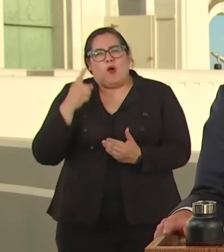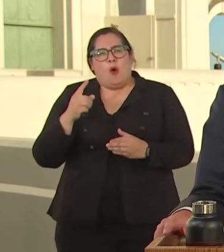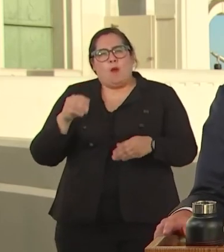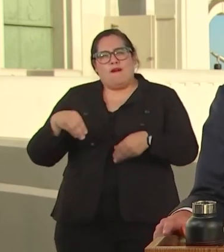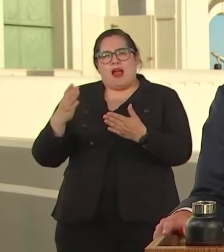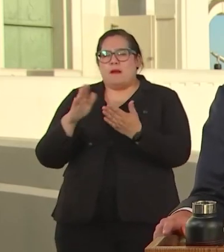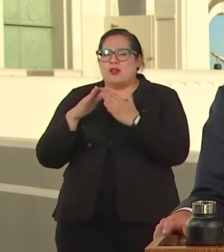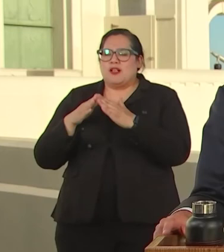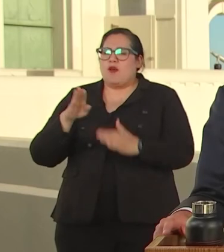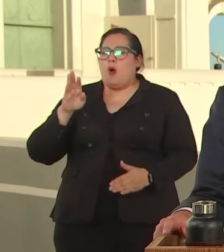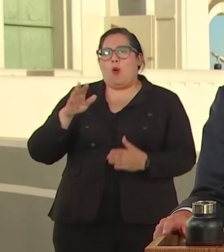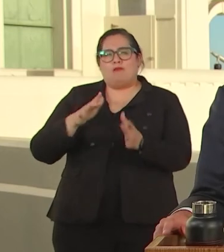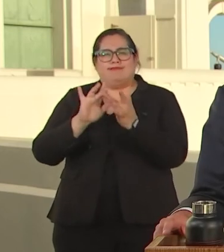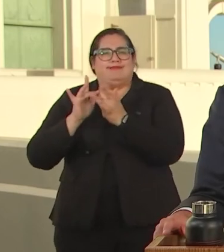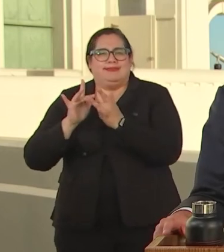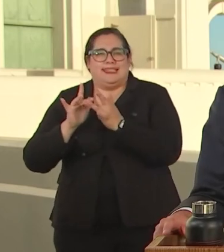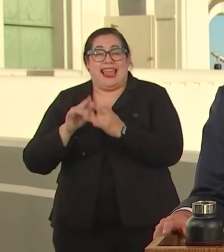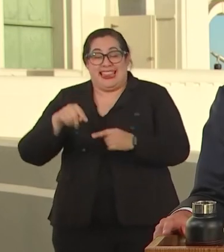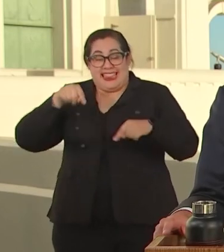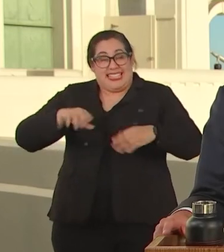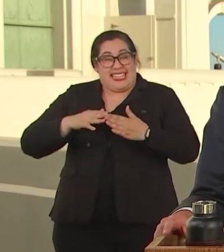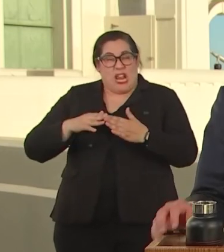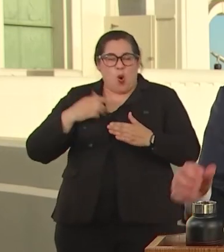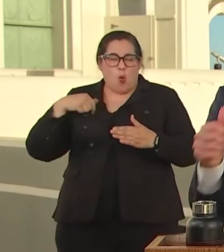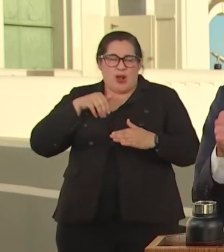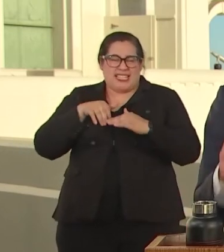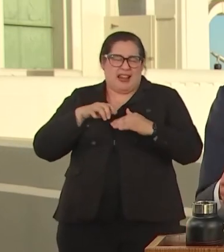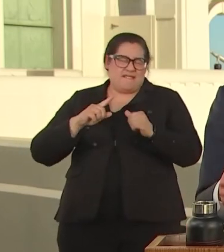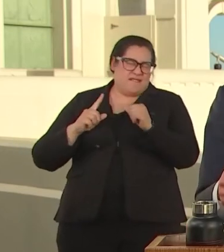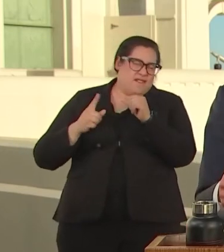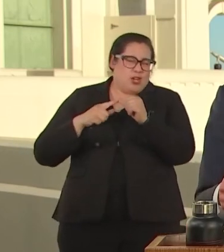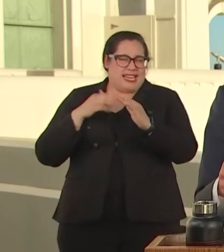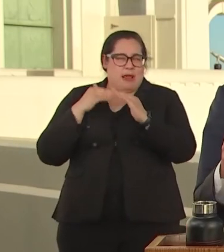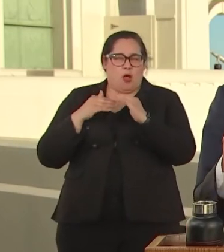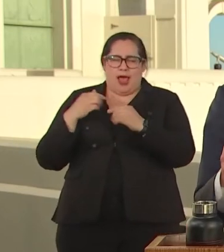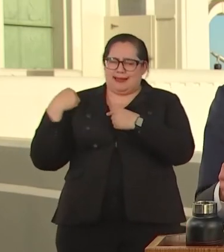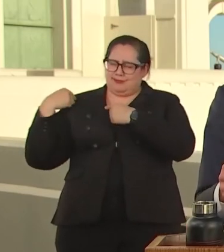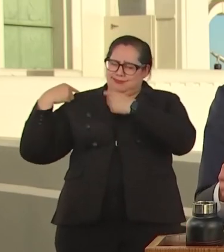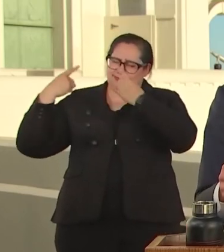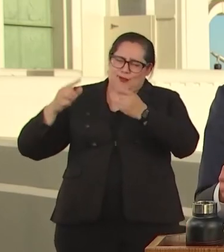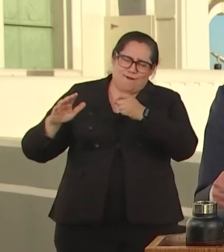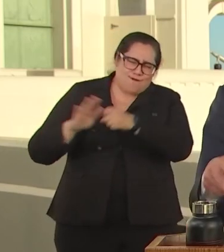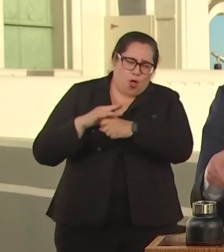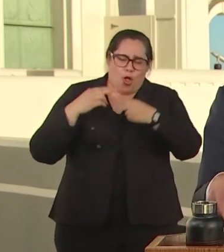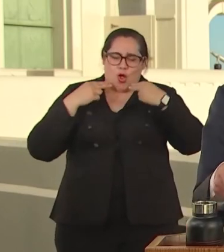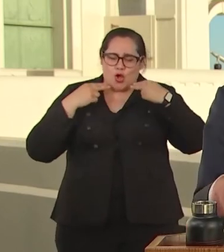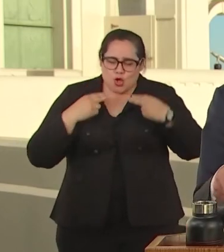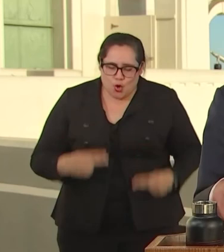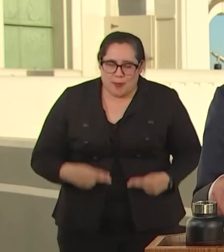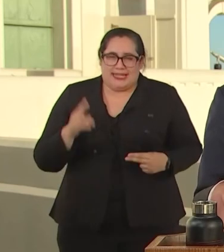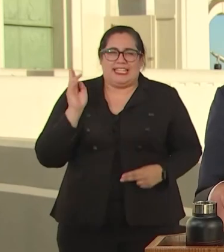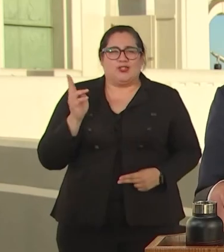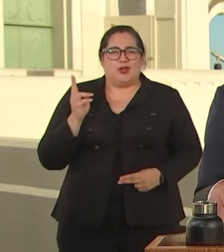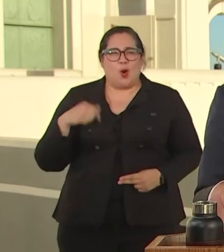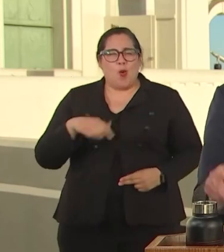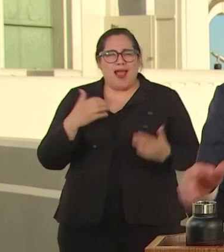WHERE WE SENT THE VERY FIRST EMAIL IN HISTORY, THIS TAUGHT